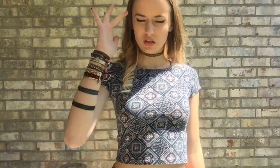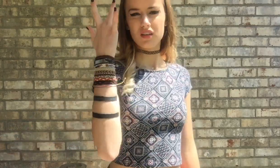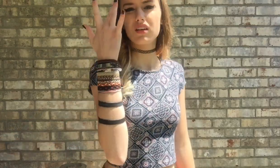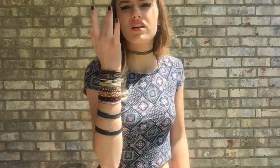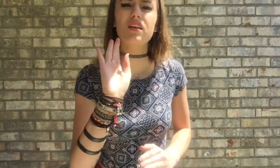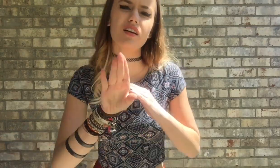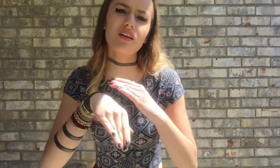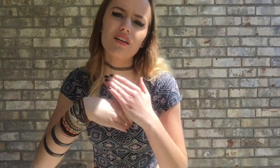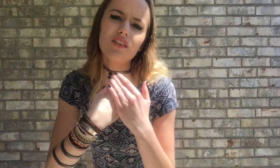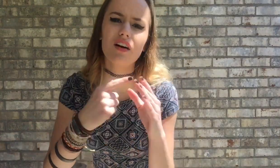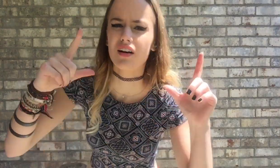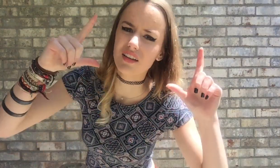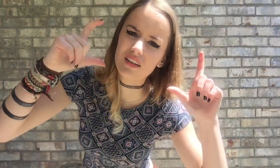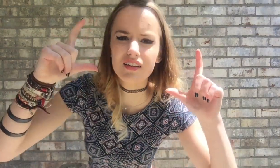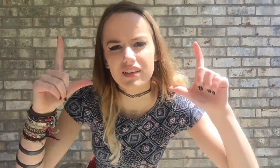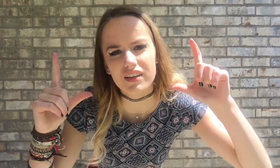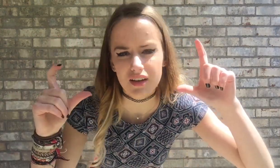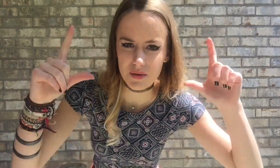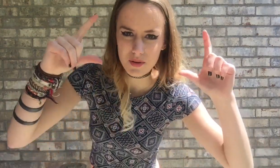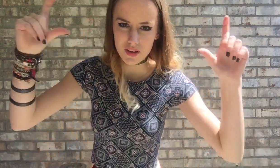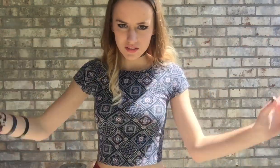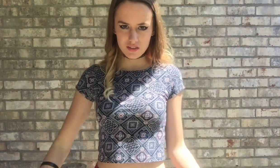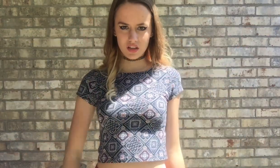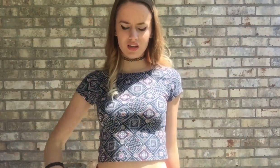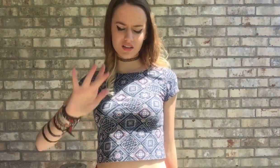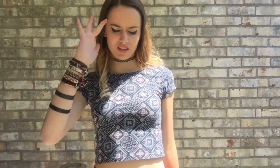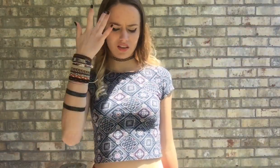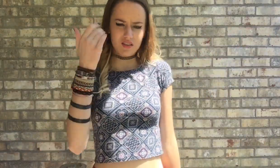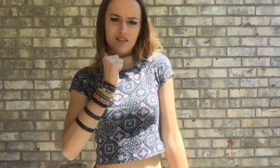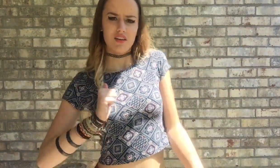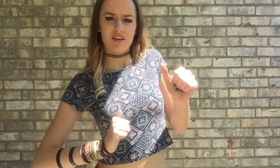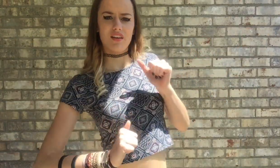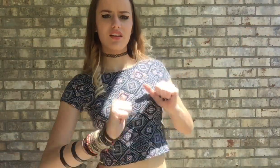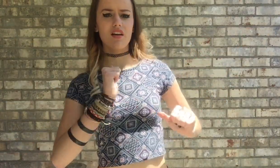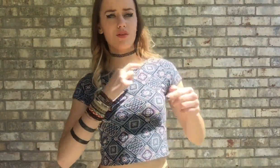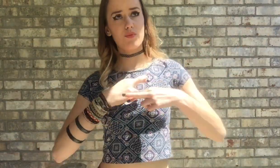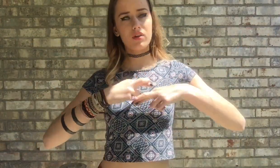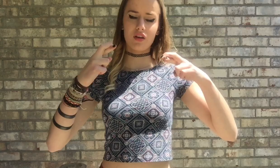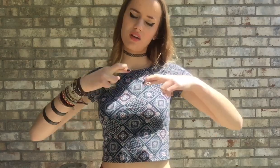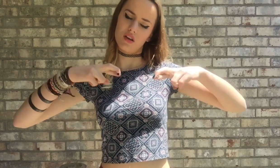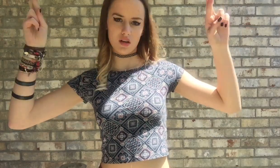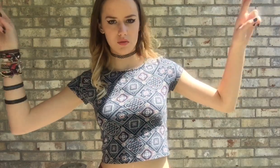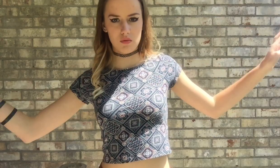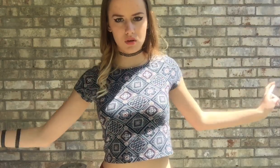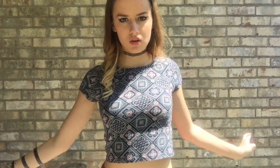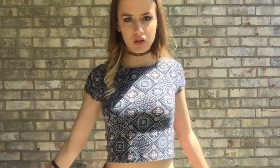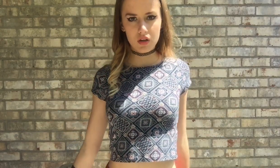Tired of all these cameras flashing, sick of being poised